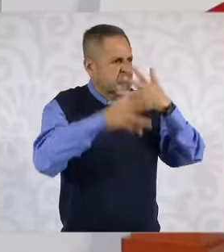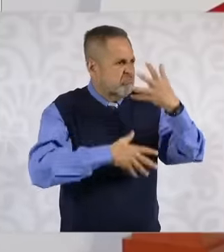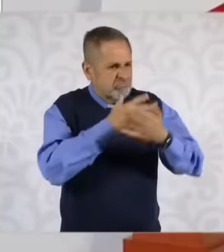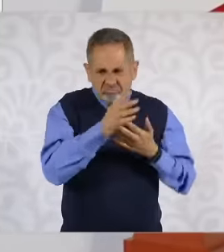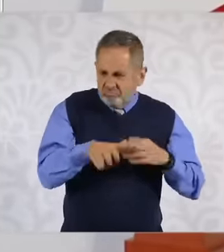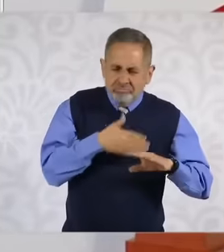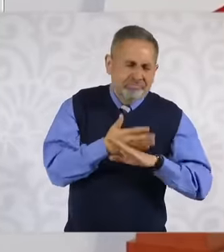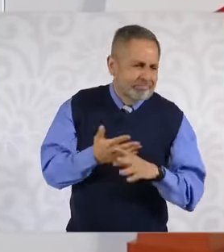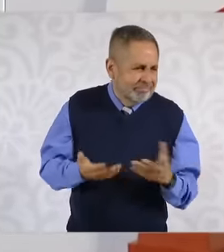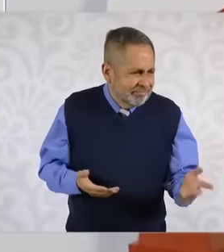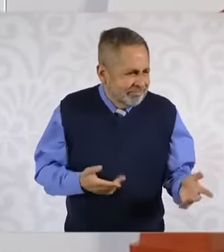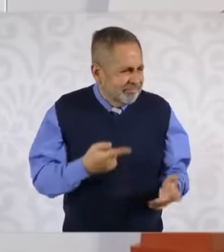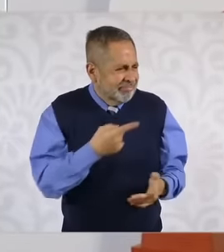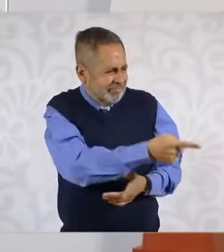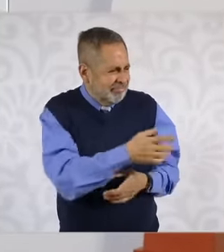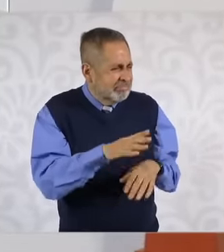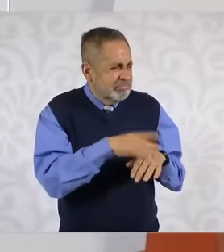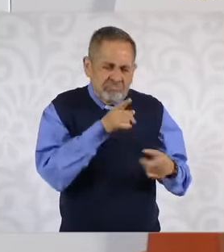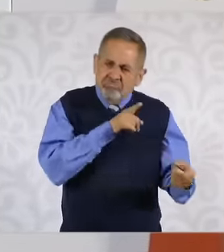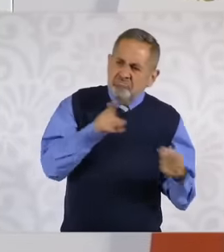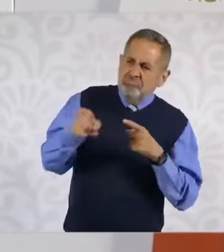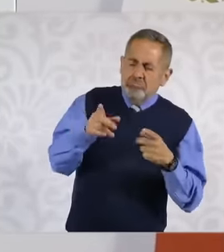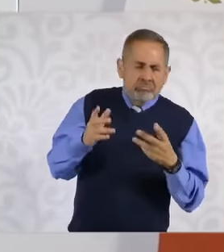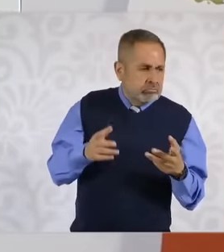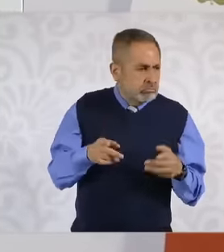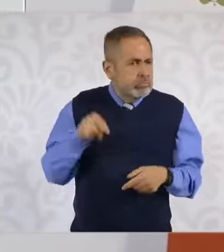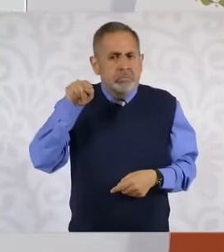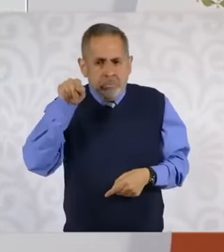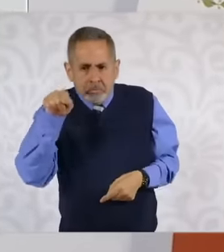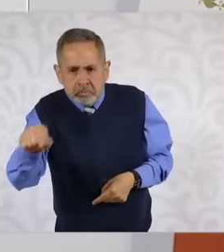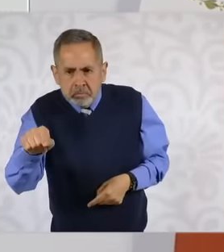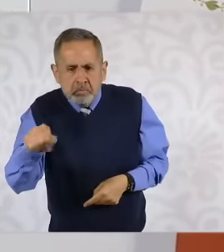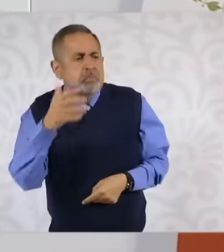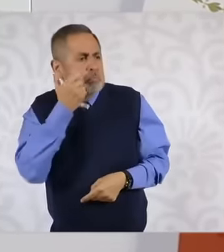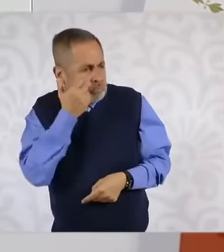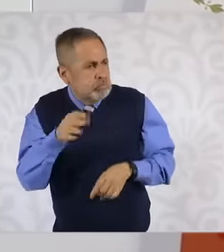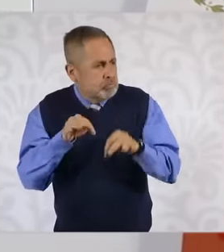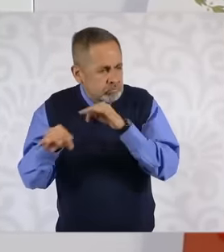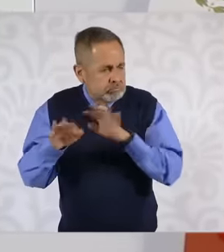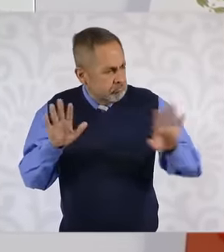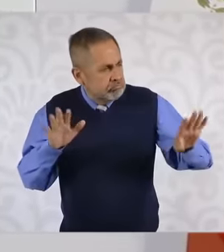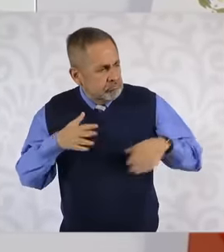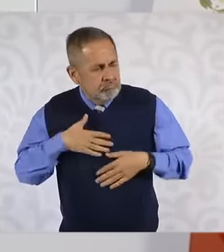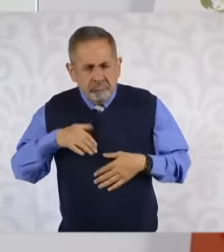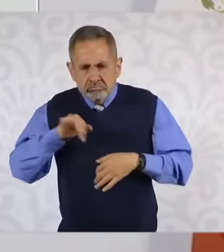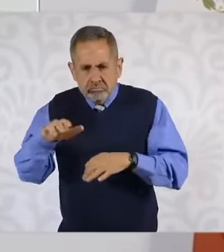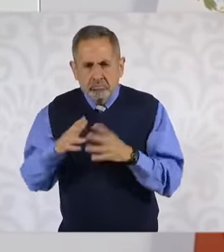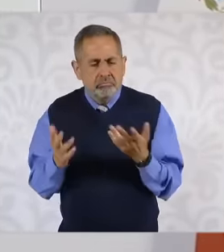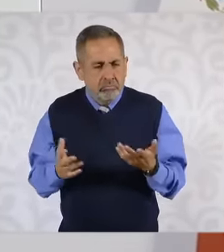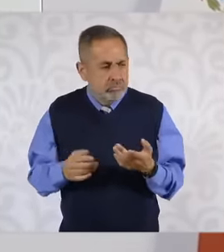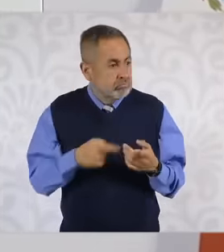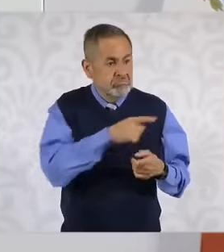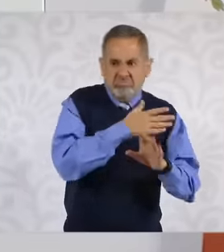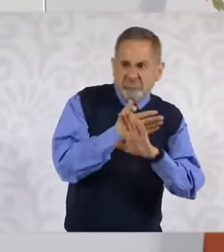this way of offending whoever decides to work, as far as I know, the judicial council did not